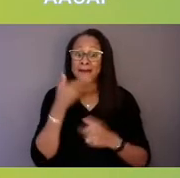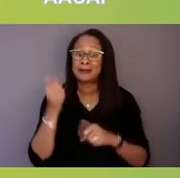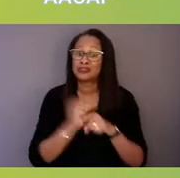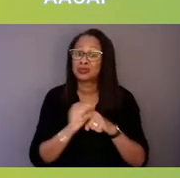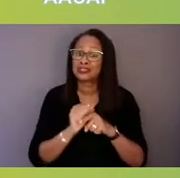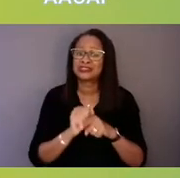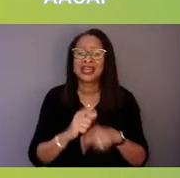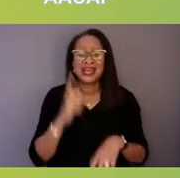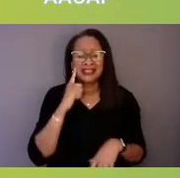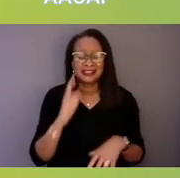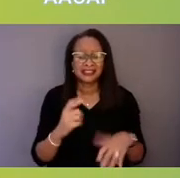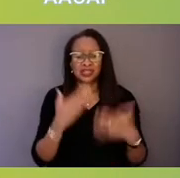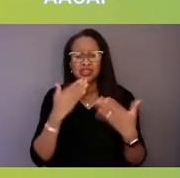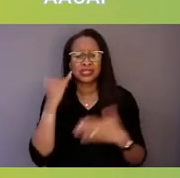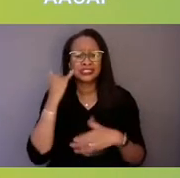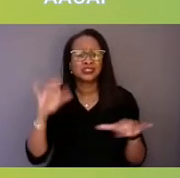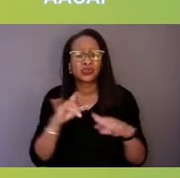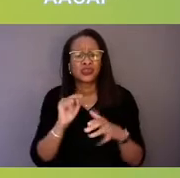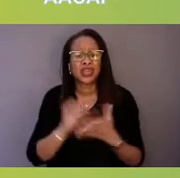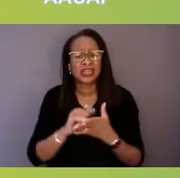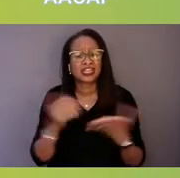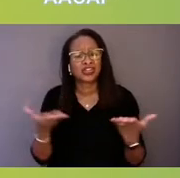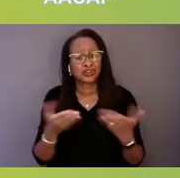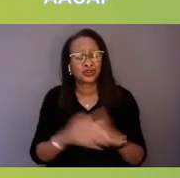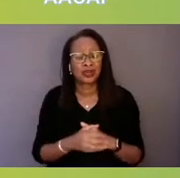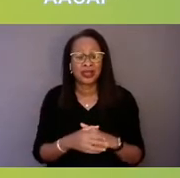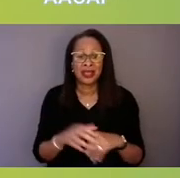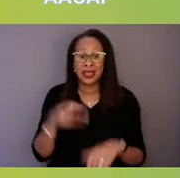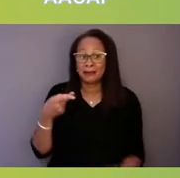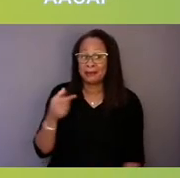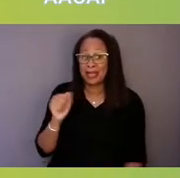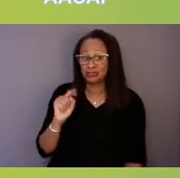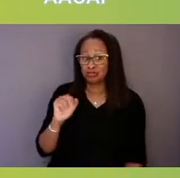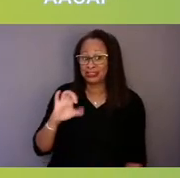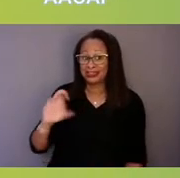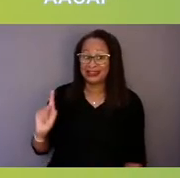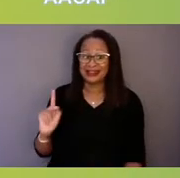Patrick, I think, as our founder, you use your voice in an immense way